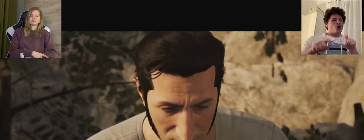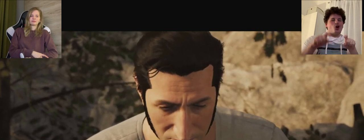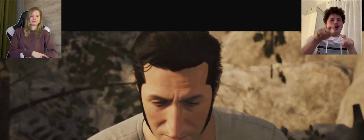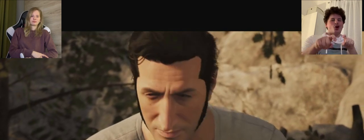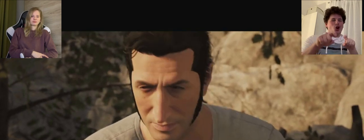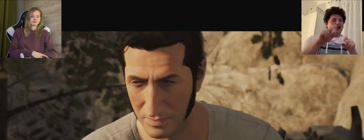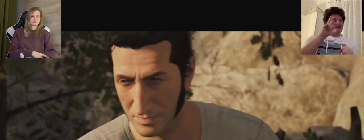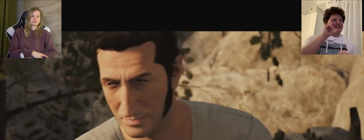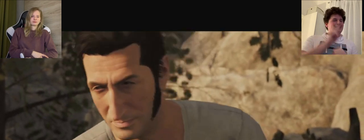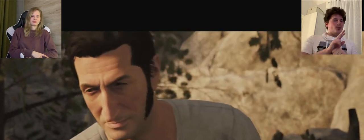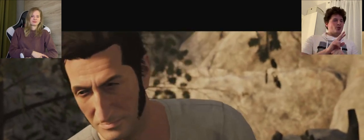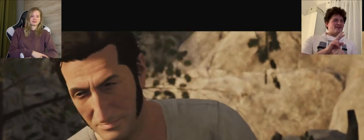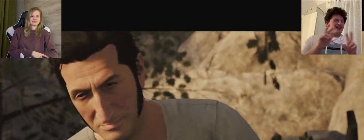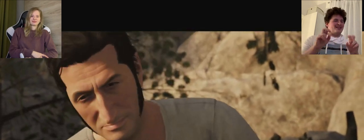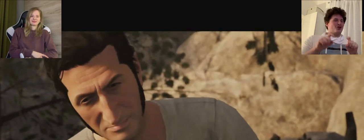A: Trust is the first step.